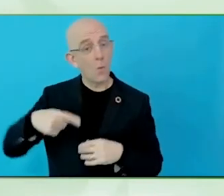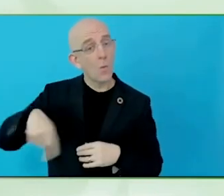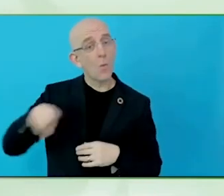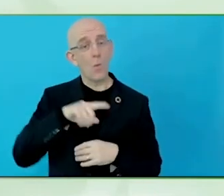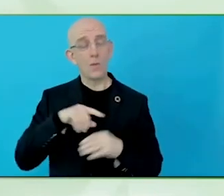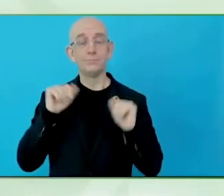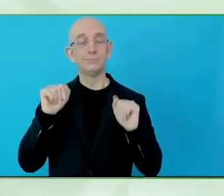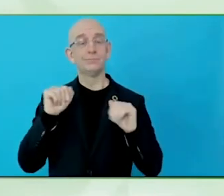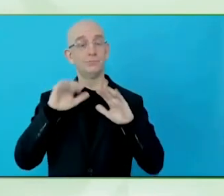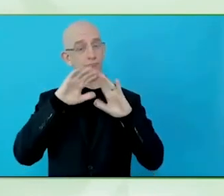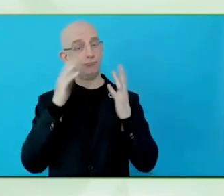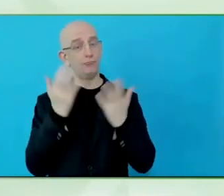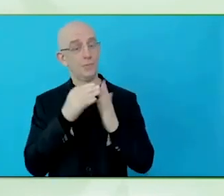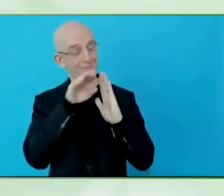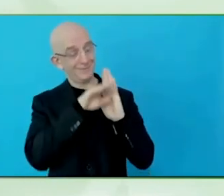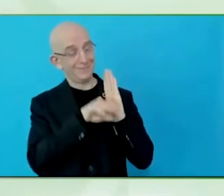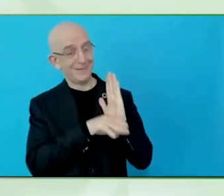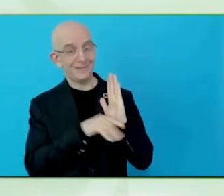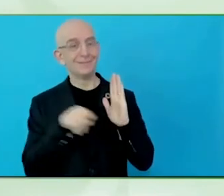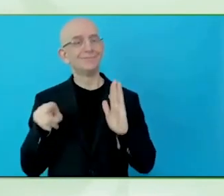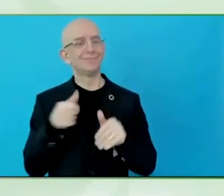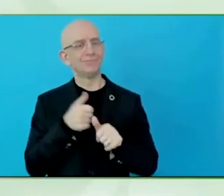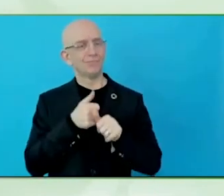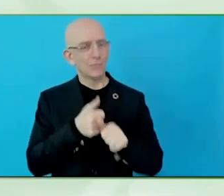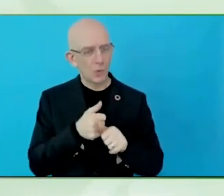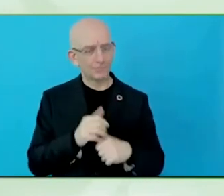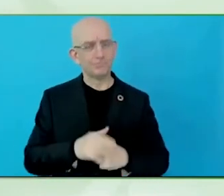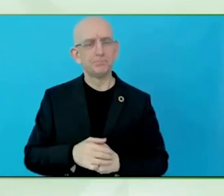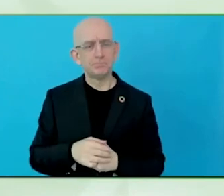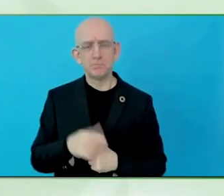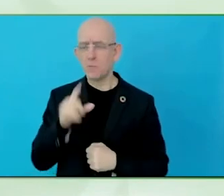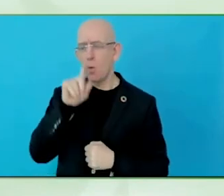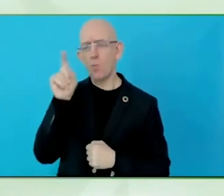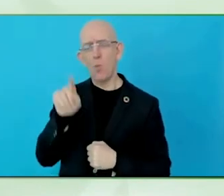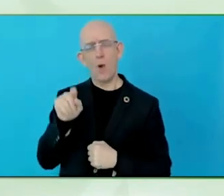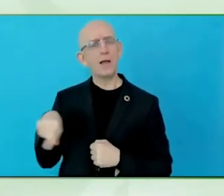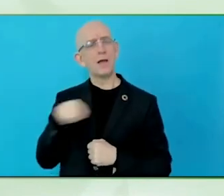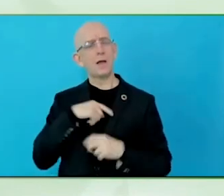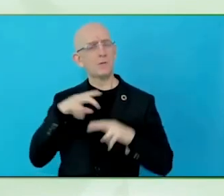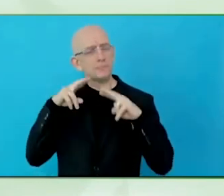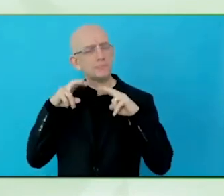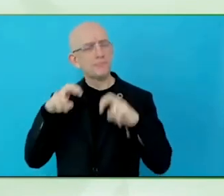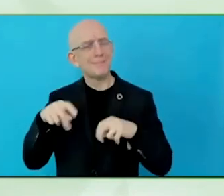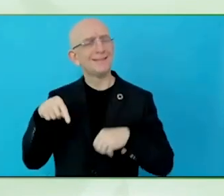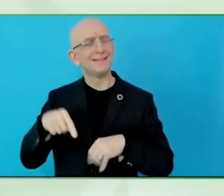We have the laws that exist in developed nations like the US, the UK and in Europe.